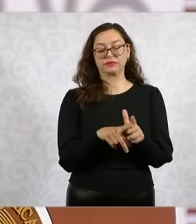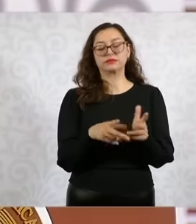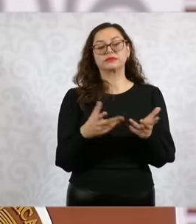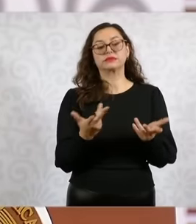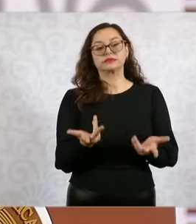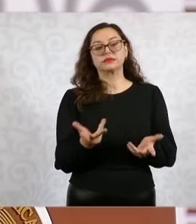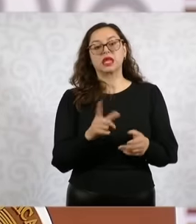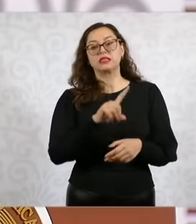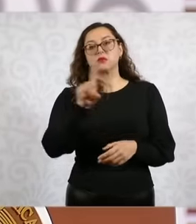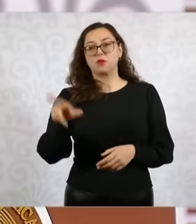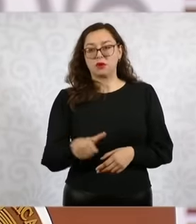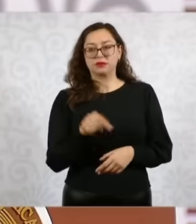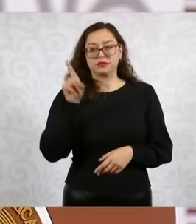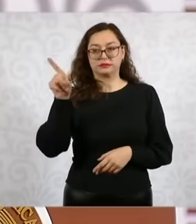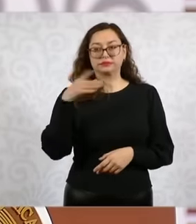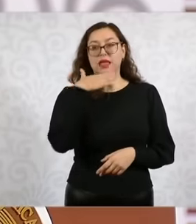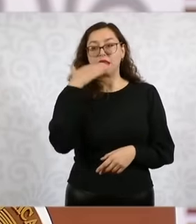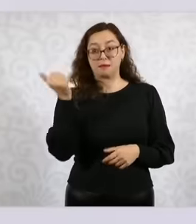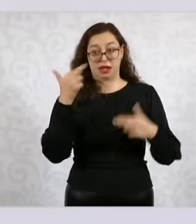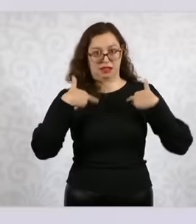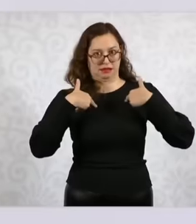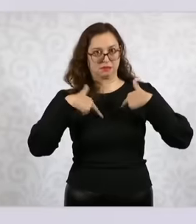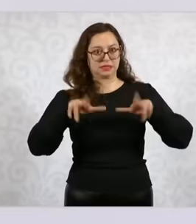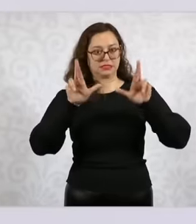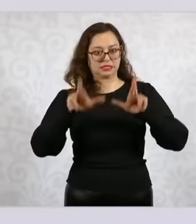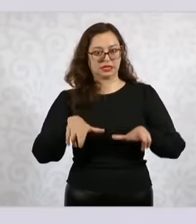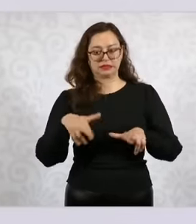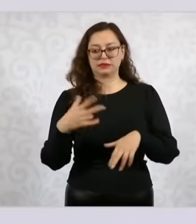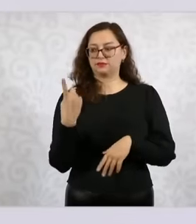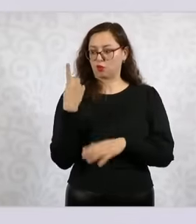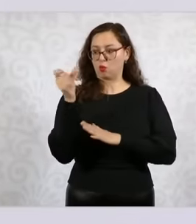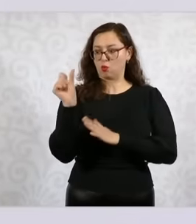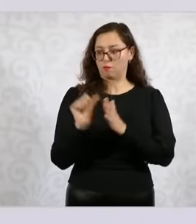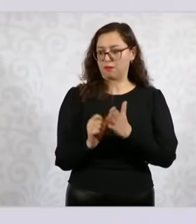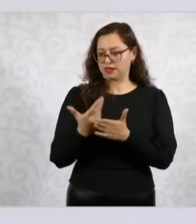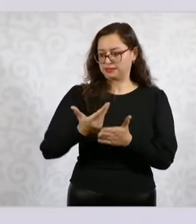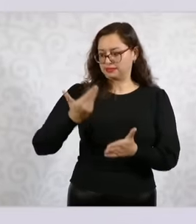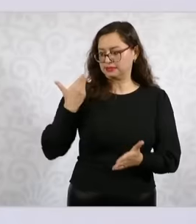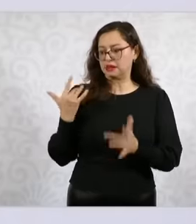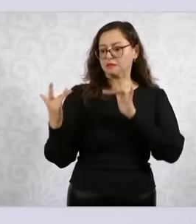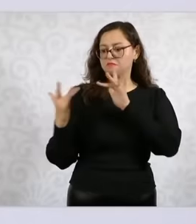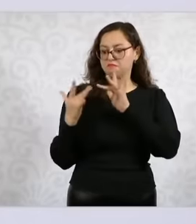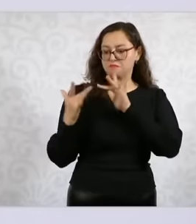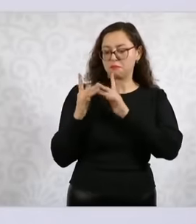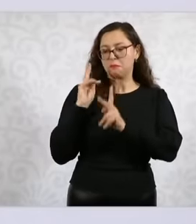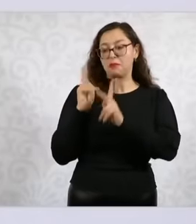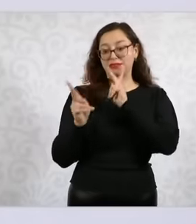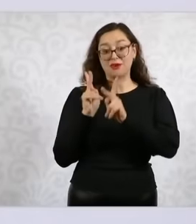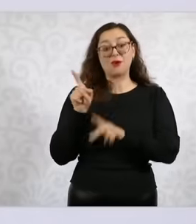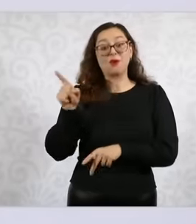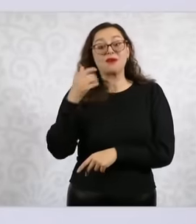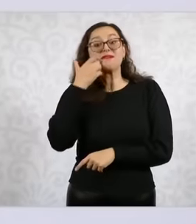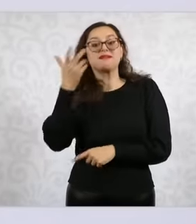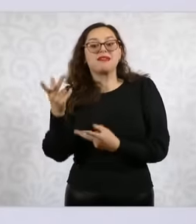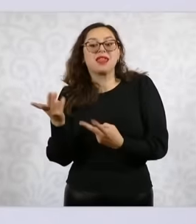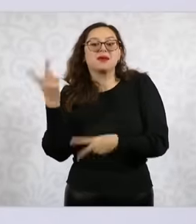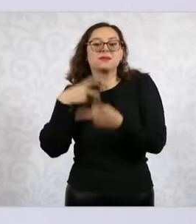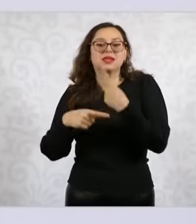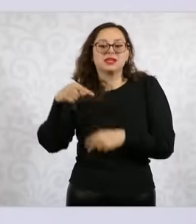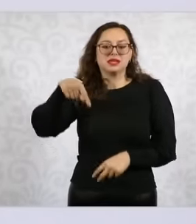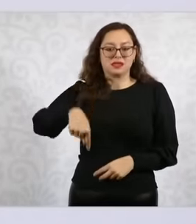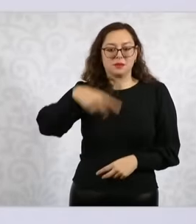of Germany spoke with me about a month ago he intends to come with German businessmen